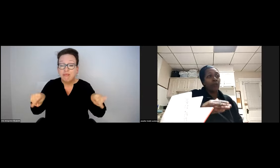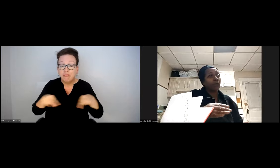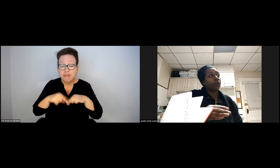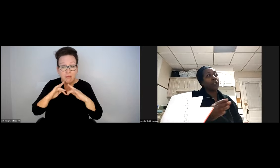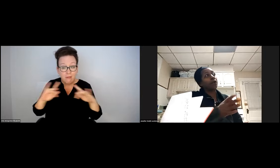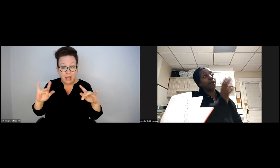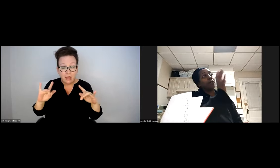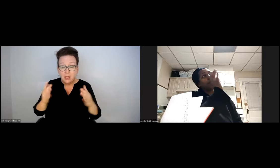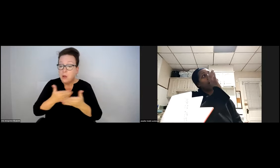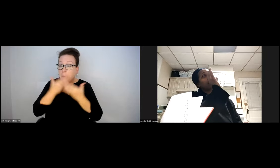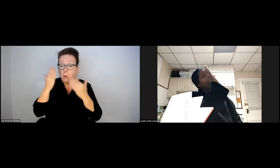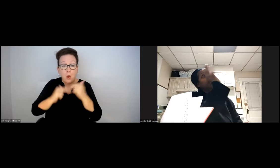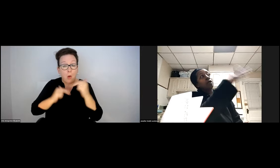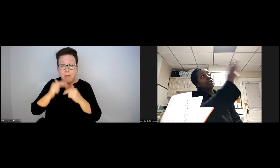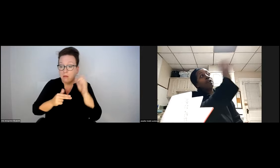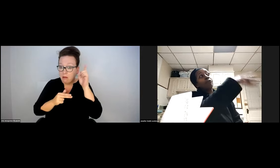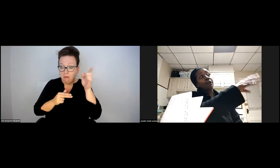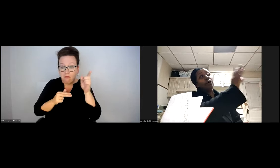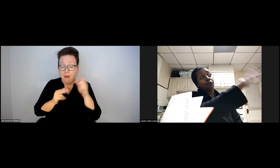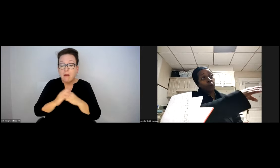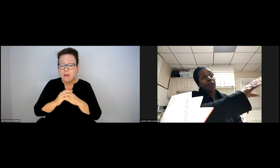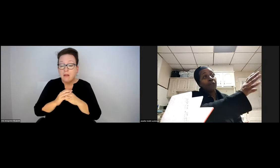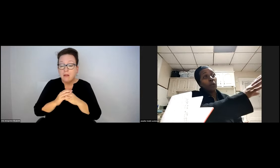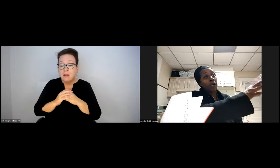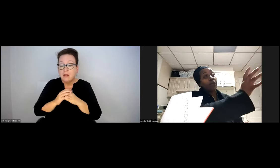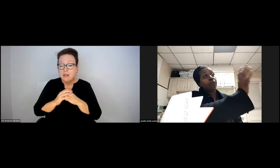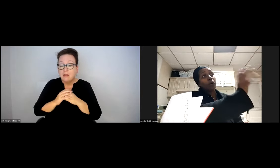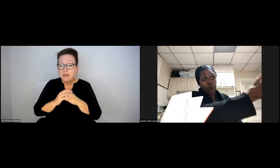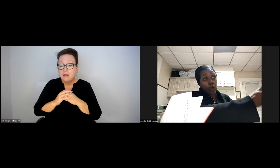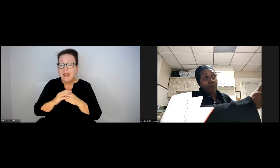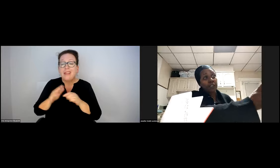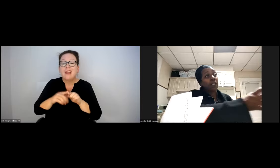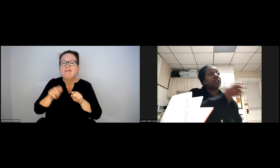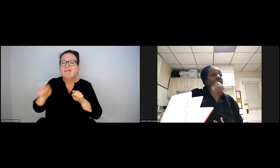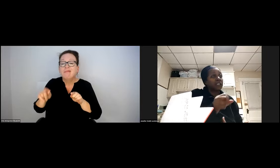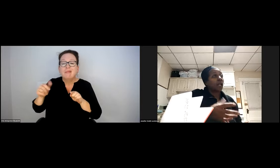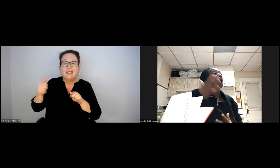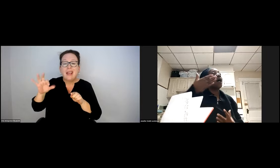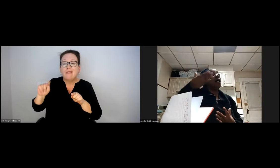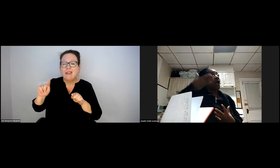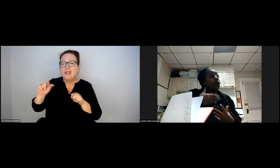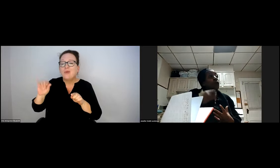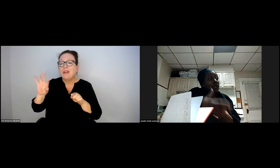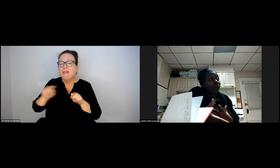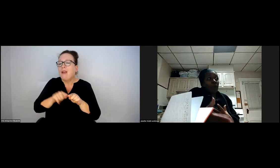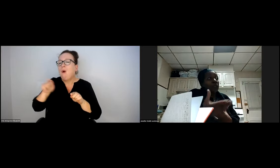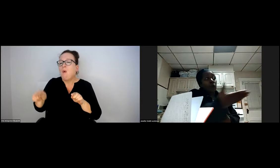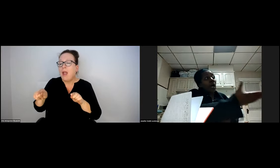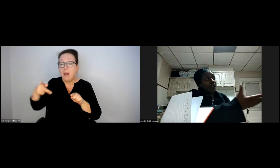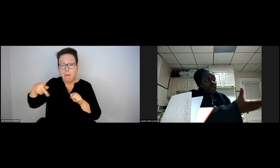BUS STOPS THAT ARE ON A VACANT LOT OF PROPERTY, THERE'S NO BUILDING THERE.